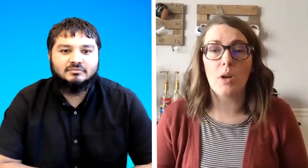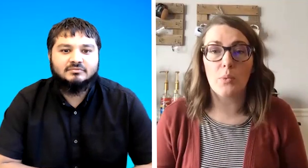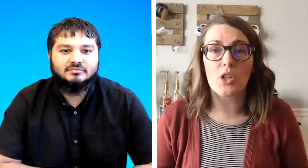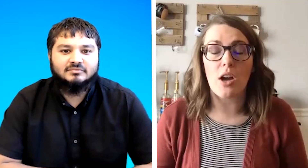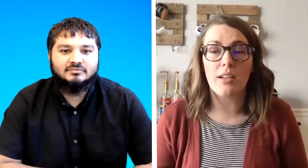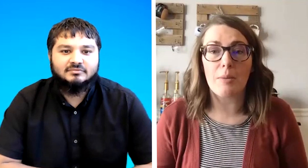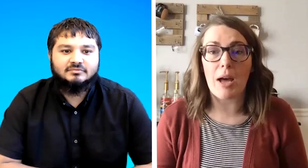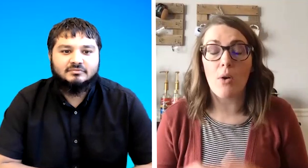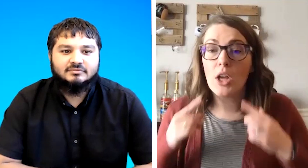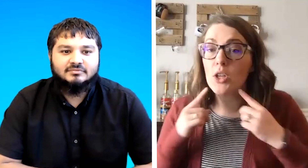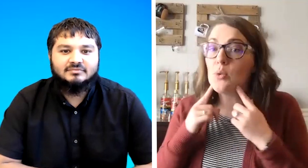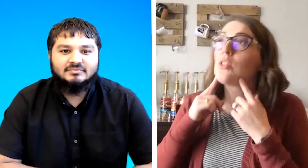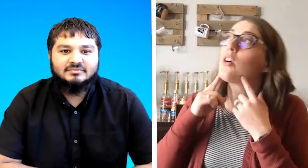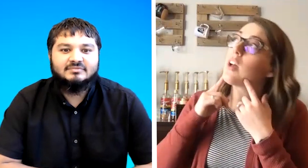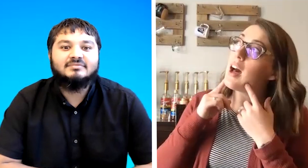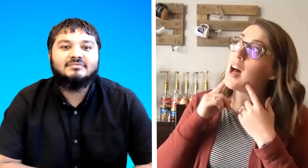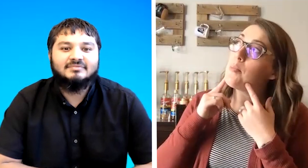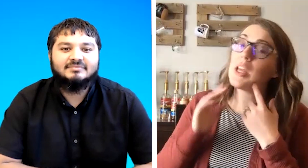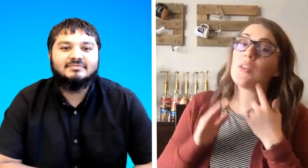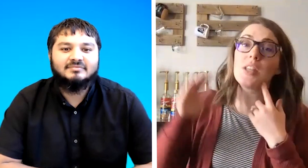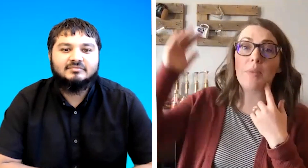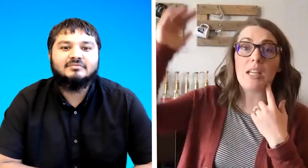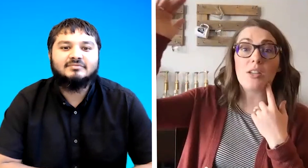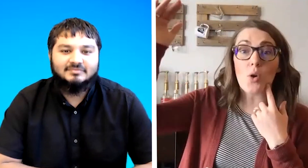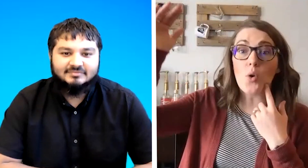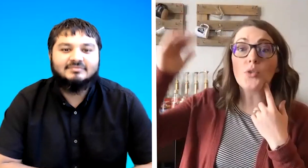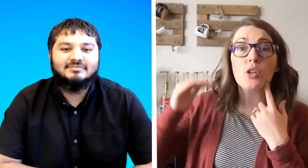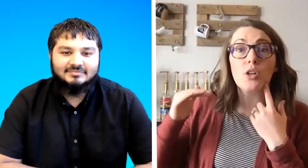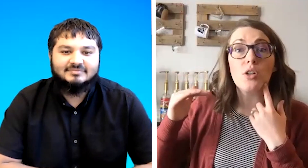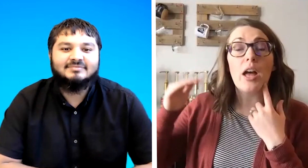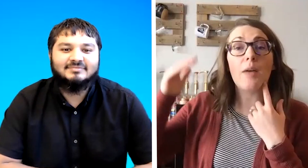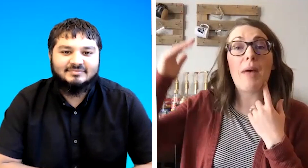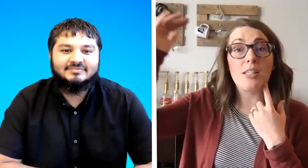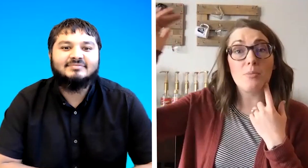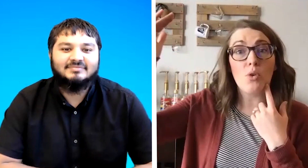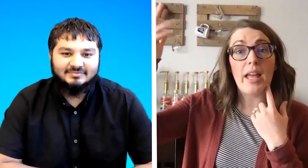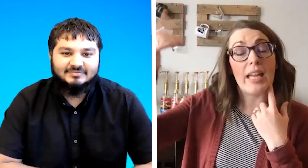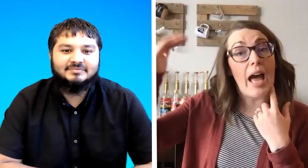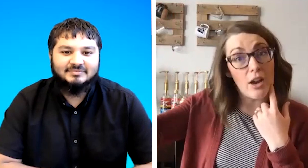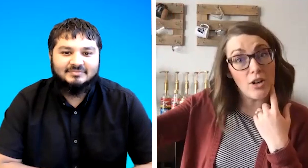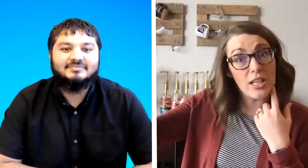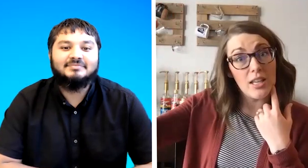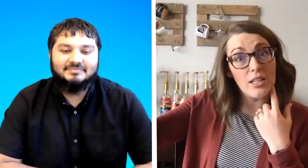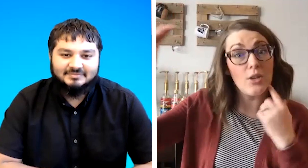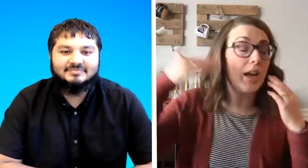we're talking about you can look up if somebody is older um has more like hierarchy than you and then